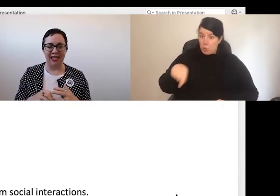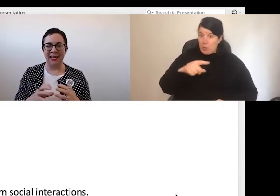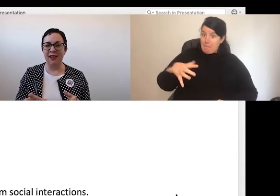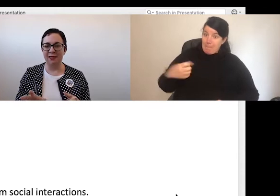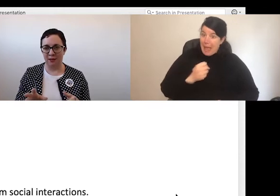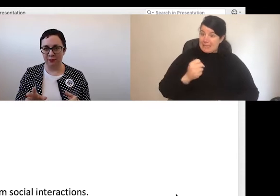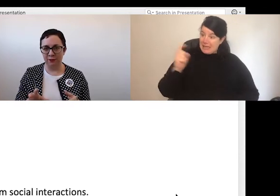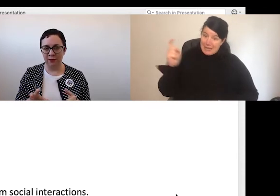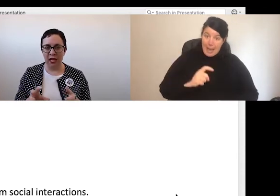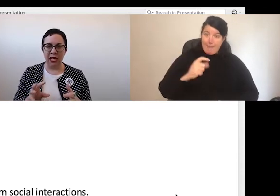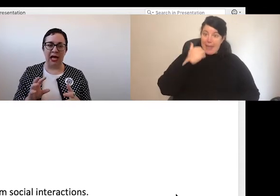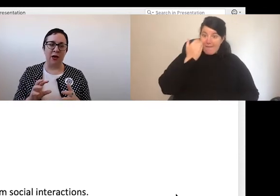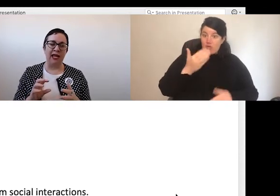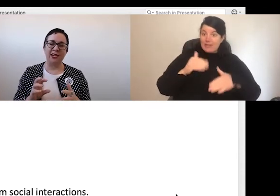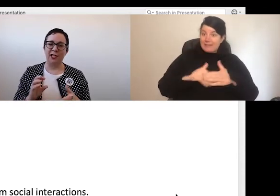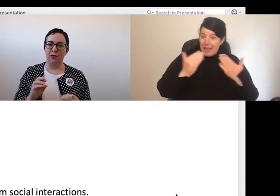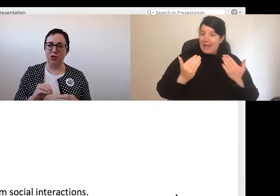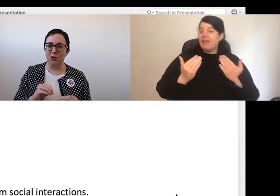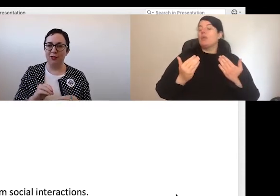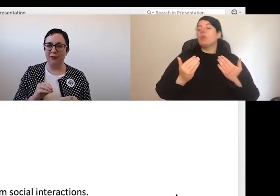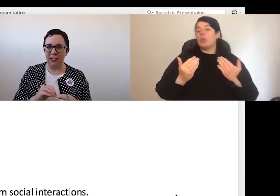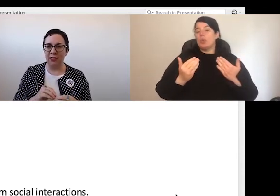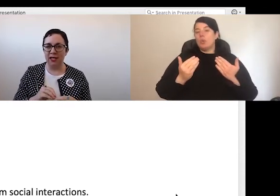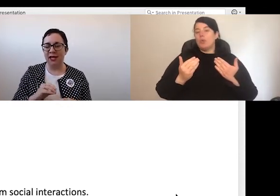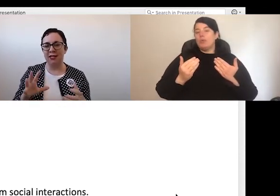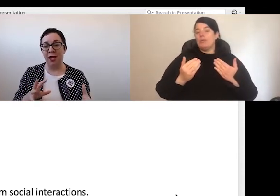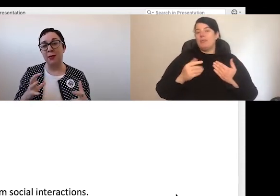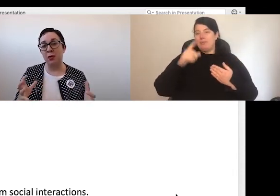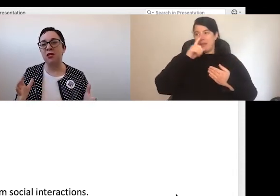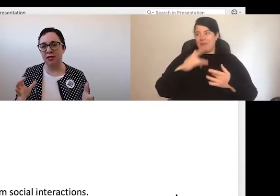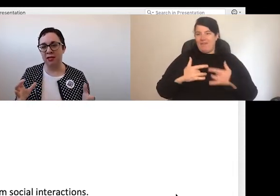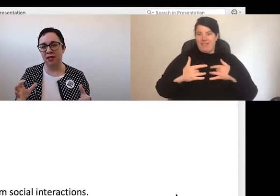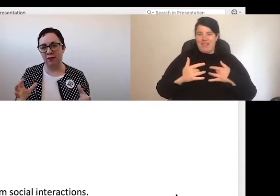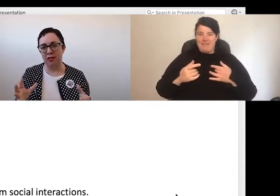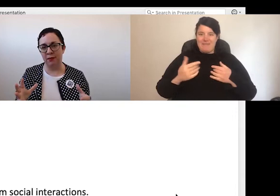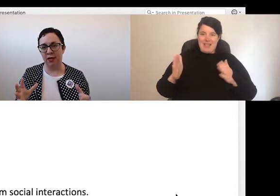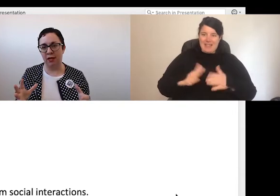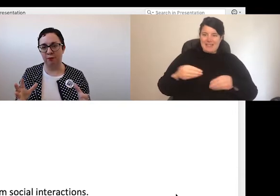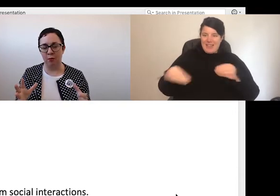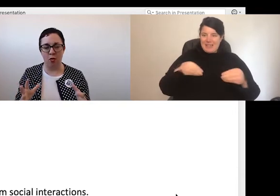attend them, we can actually reduce flexibility at a time when most of us need that flexibility more.